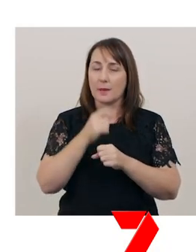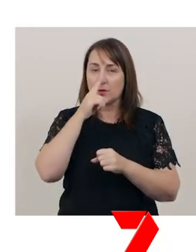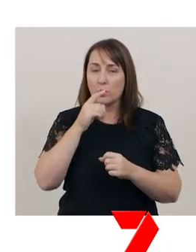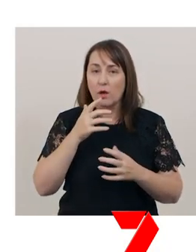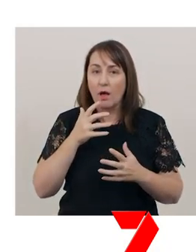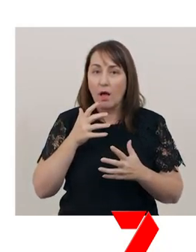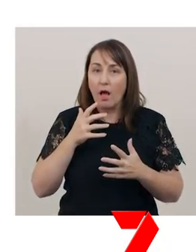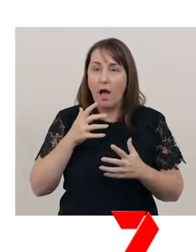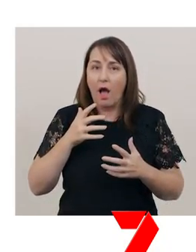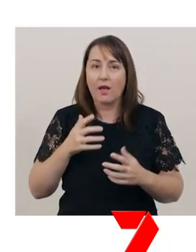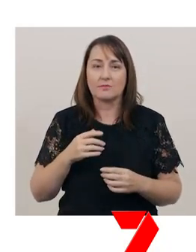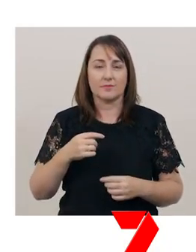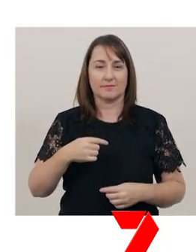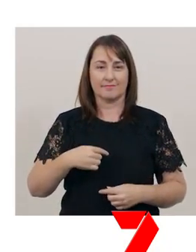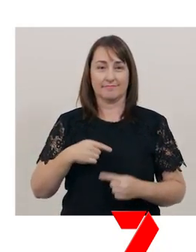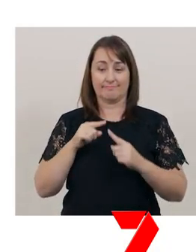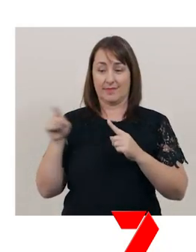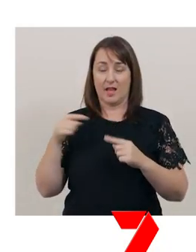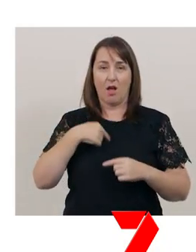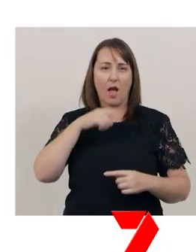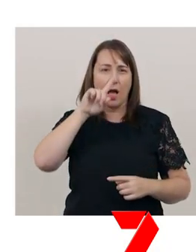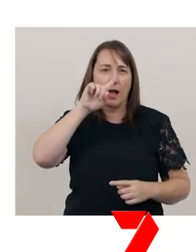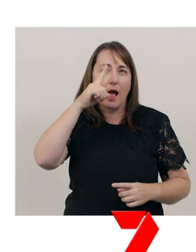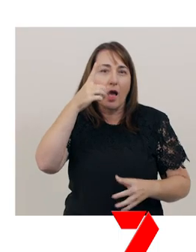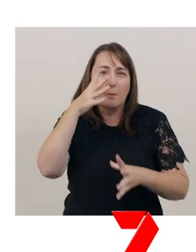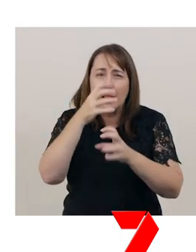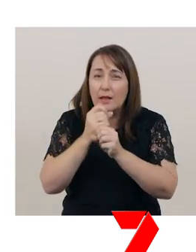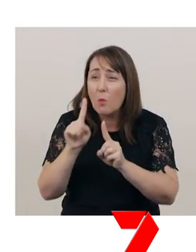"I can't believe what happened next."